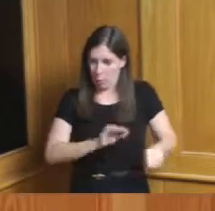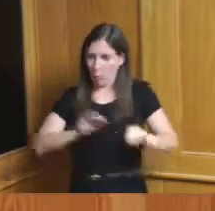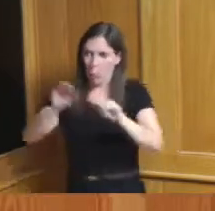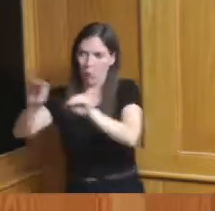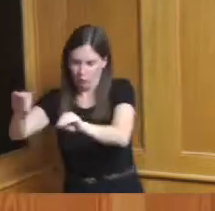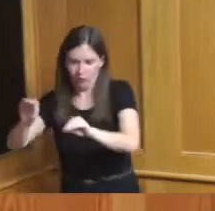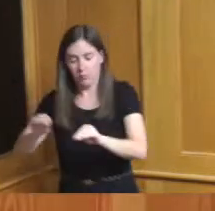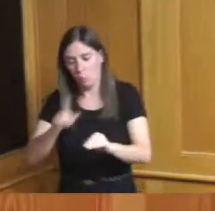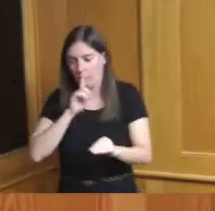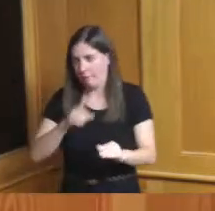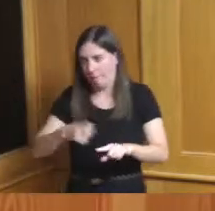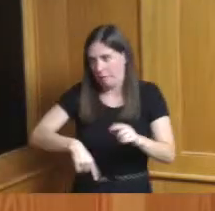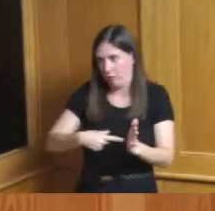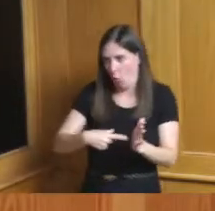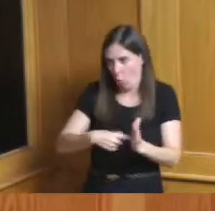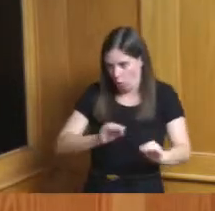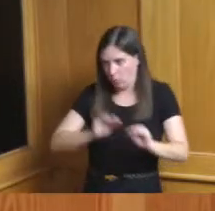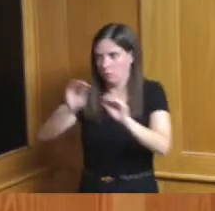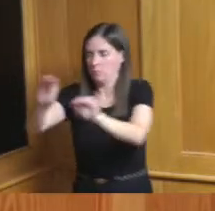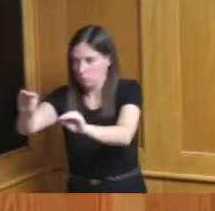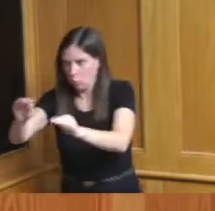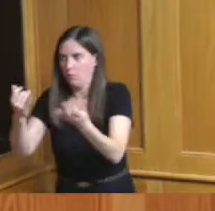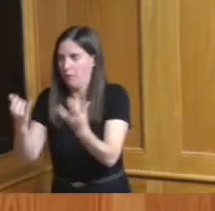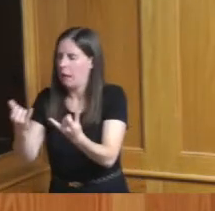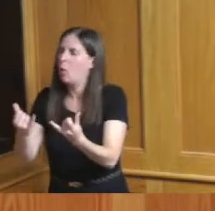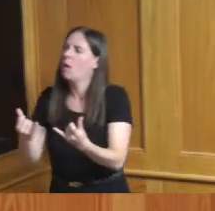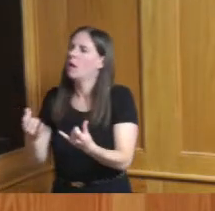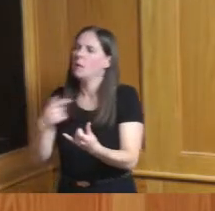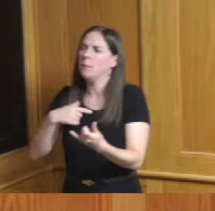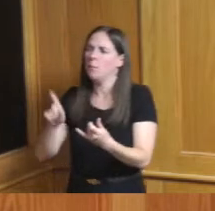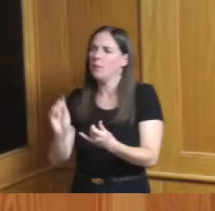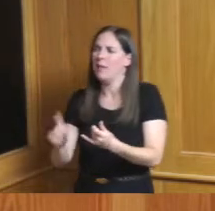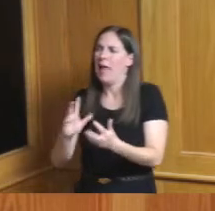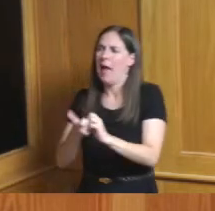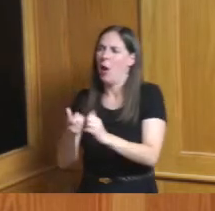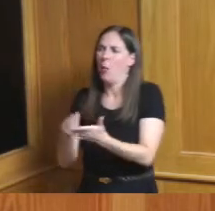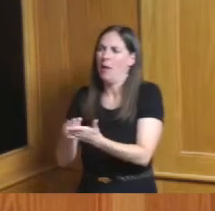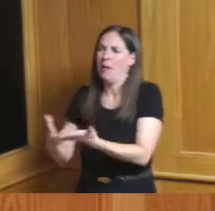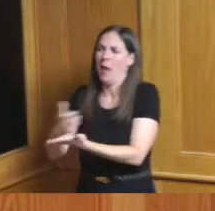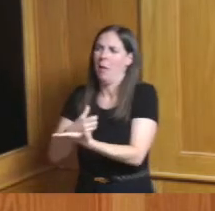out and I was trying to I was putting a question mark how is the income levels rising but because